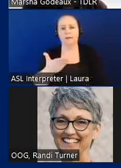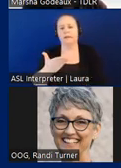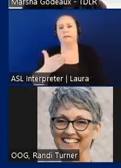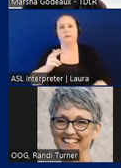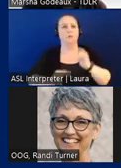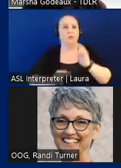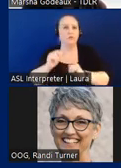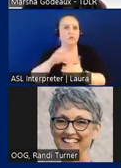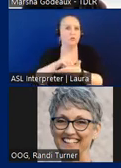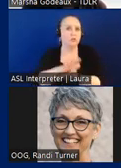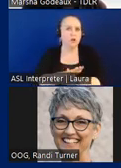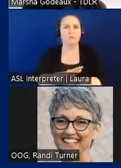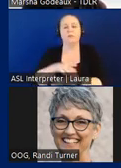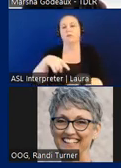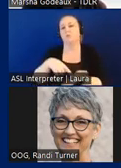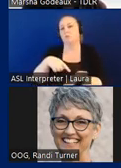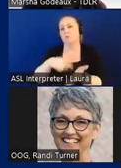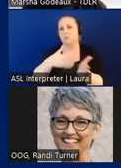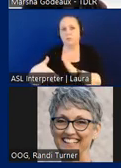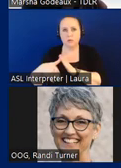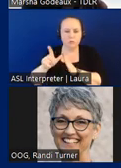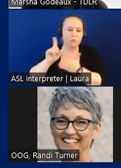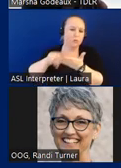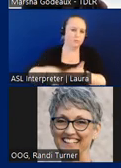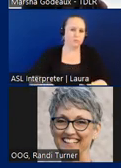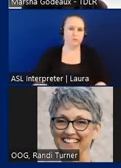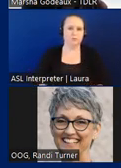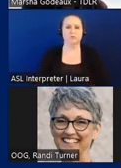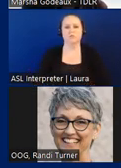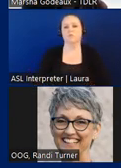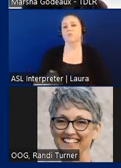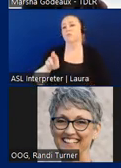deadlines for plan reviews and inspections the raz responsibilities are listed in the